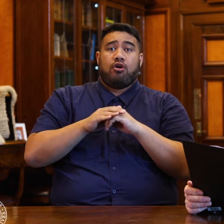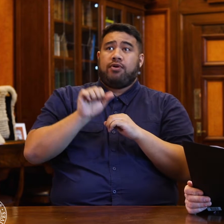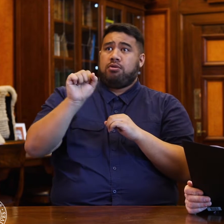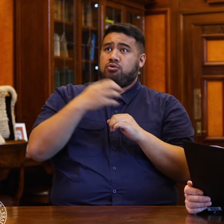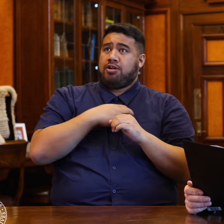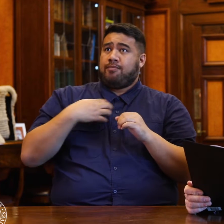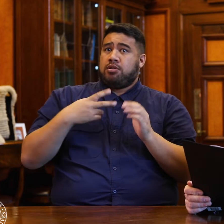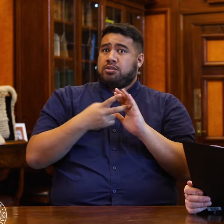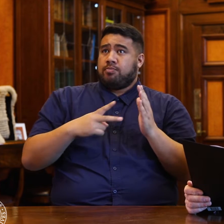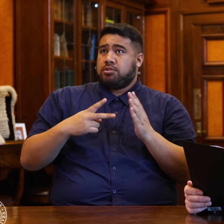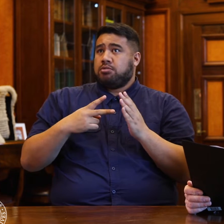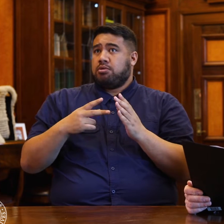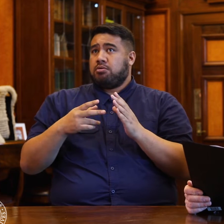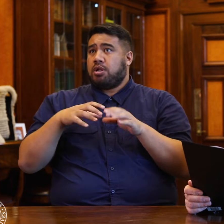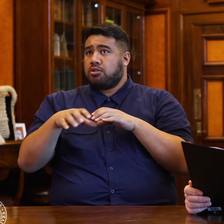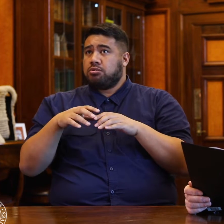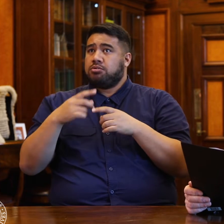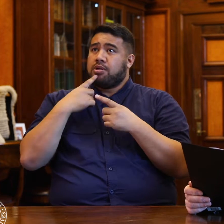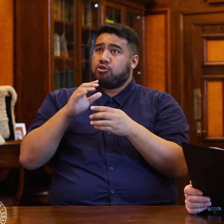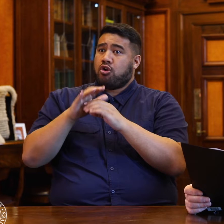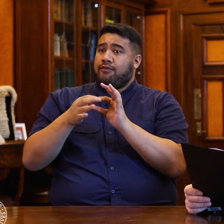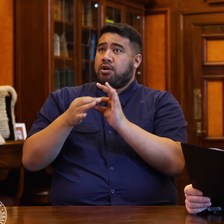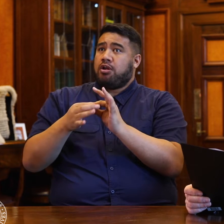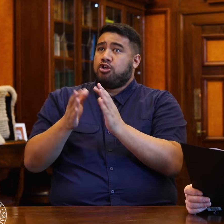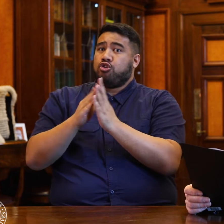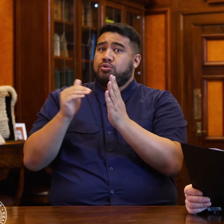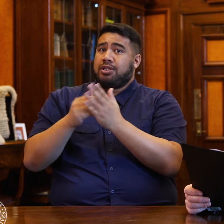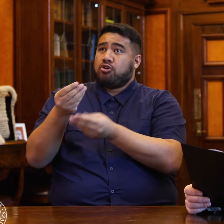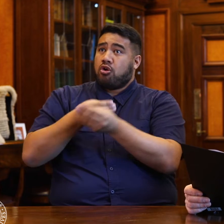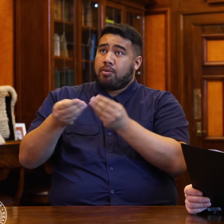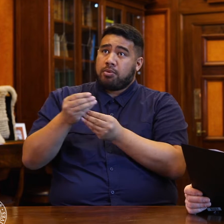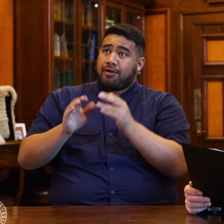statements, policies and actions in relation to the New Zealand economy?